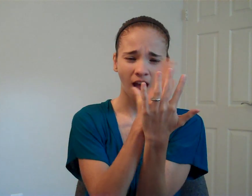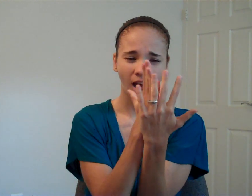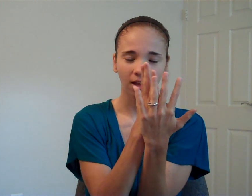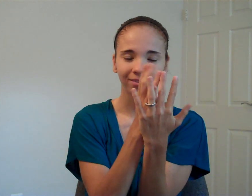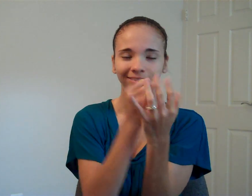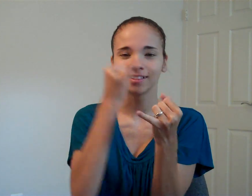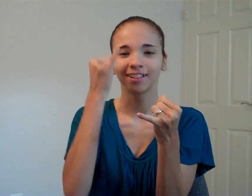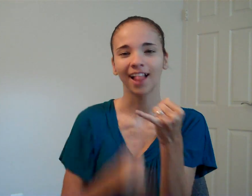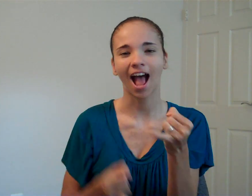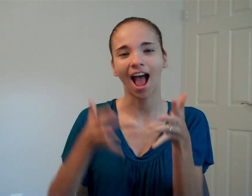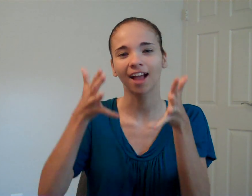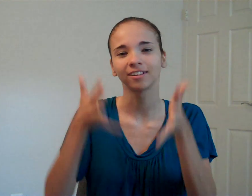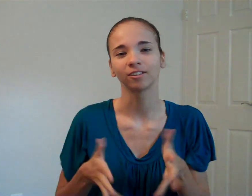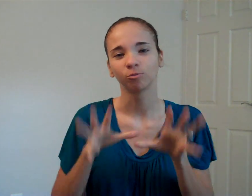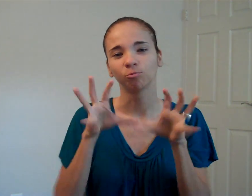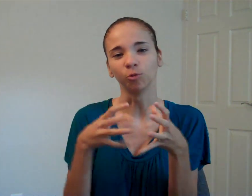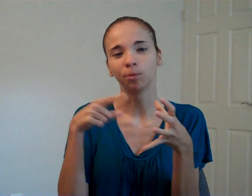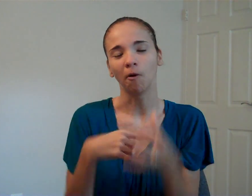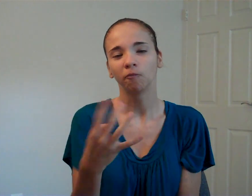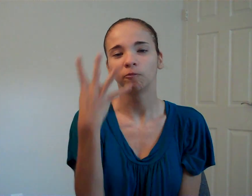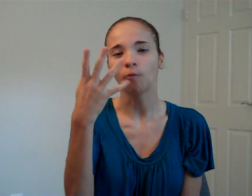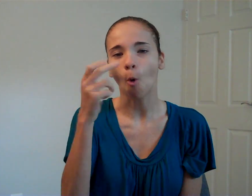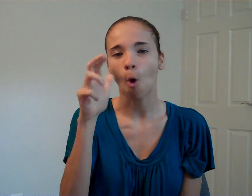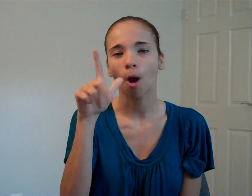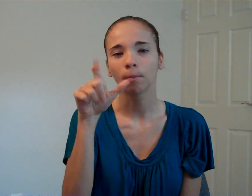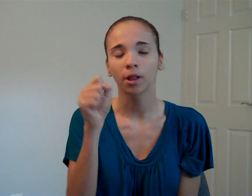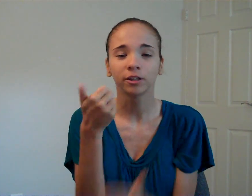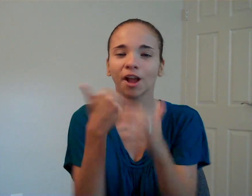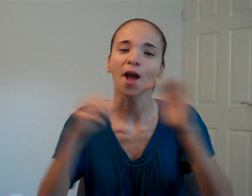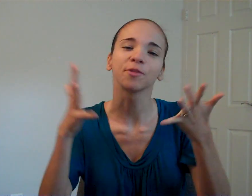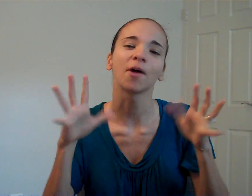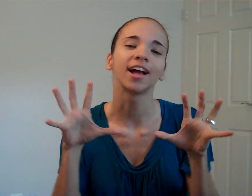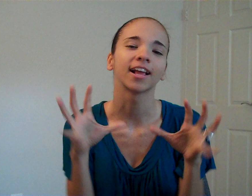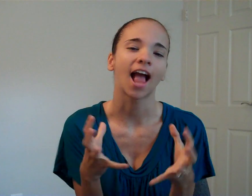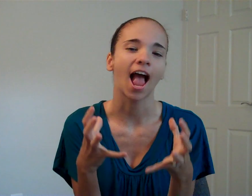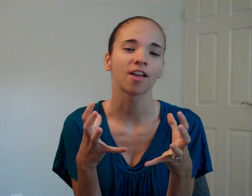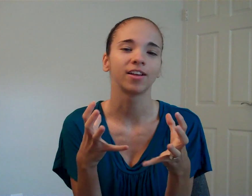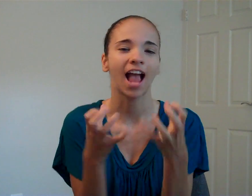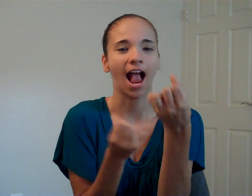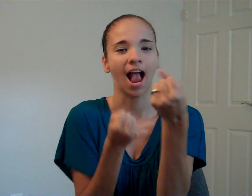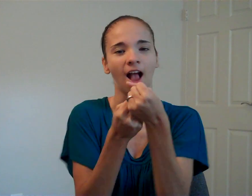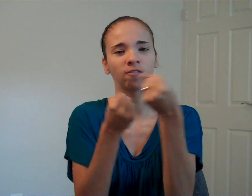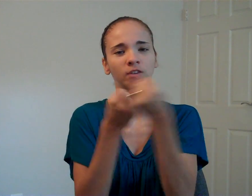Here we are at the stage of the final category - the final four Pearls. The four Pearls are under the category of Advocates.